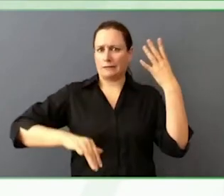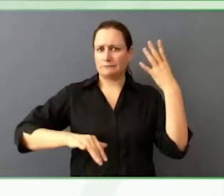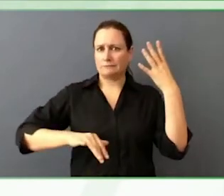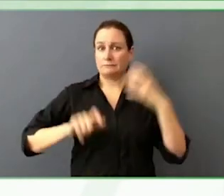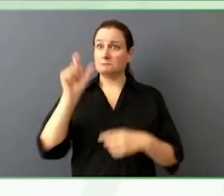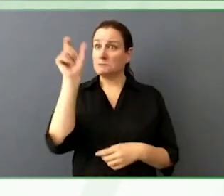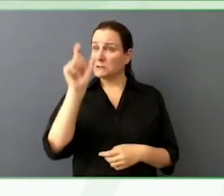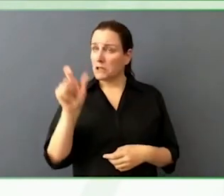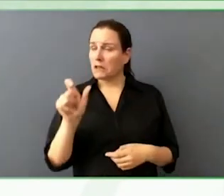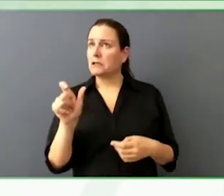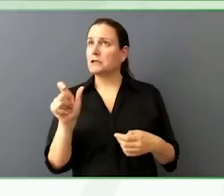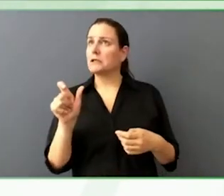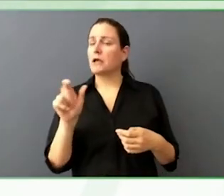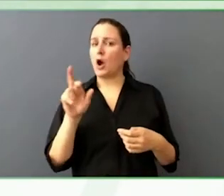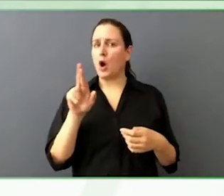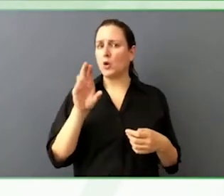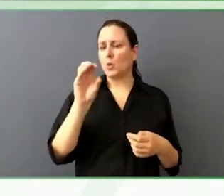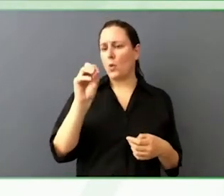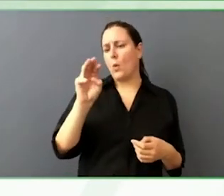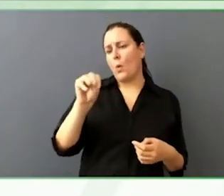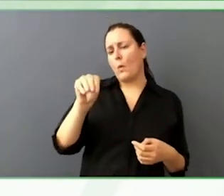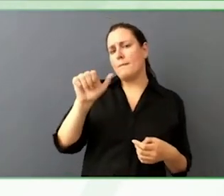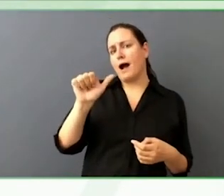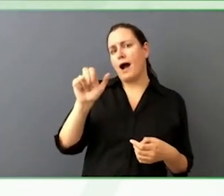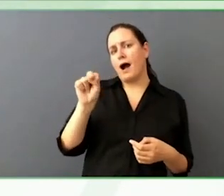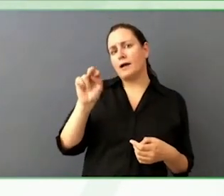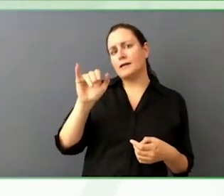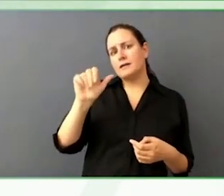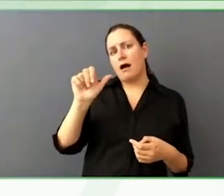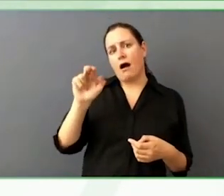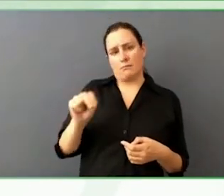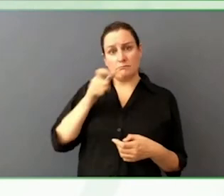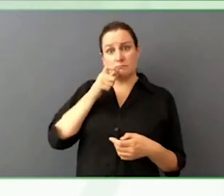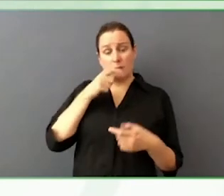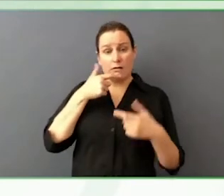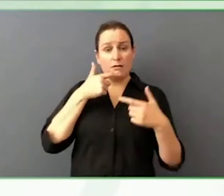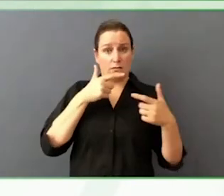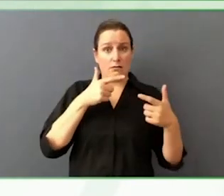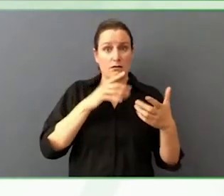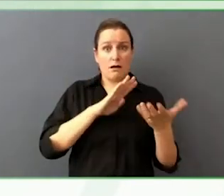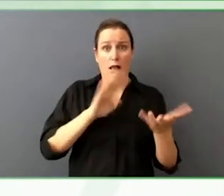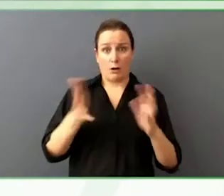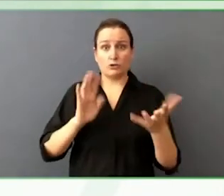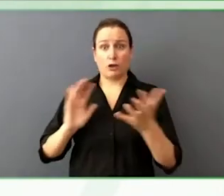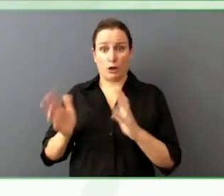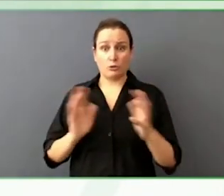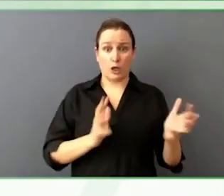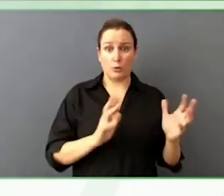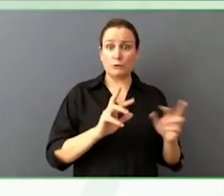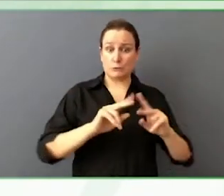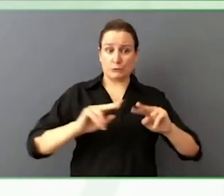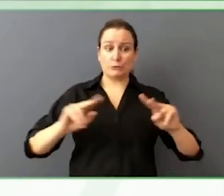Global representation for using the right language and style when talking about disability.